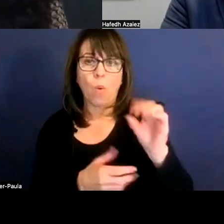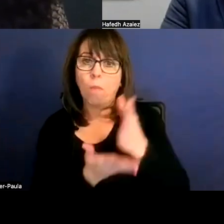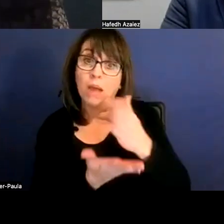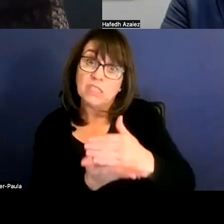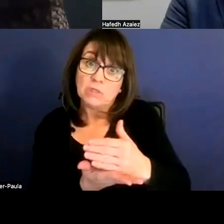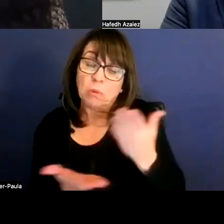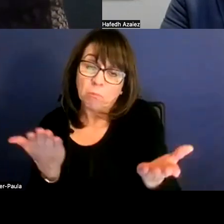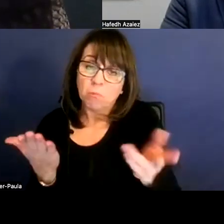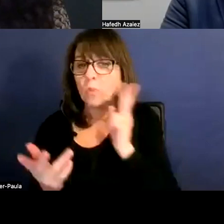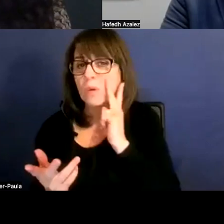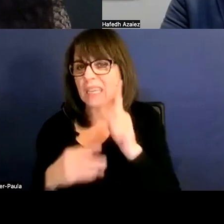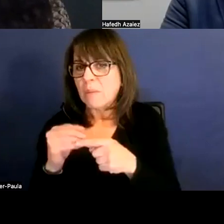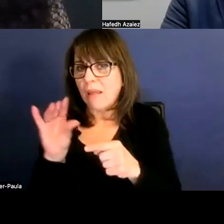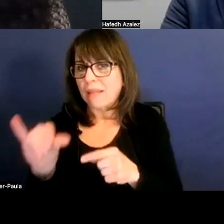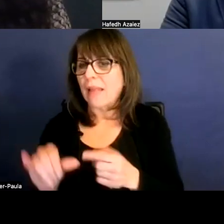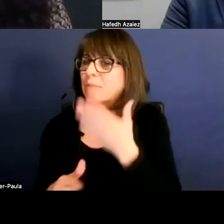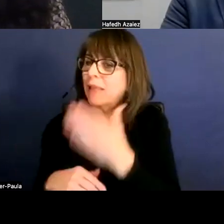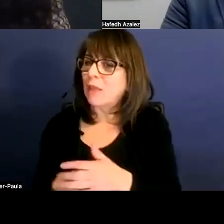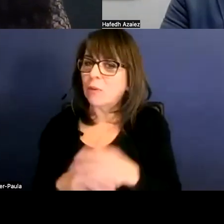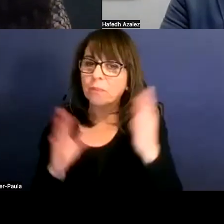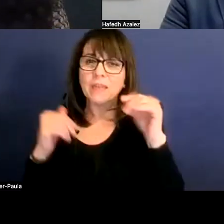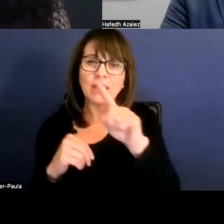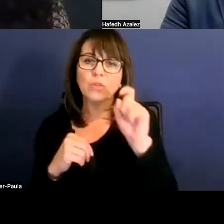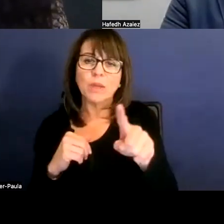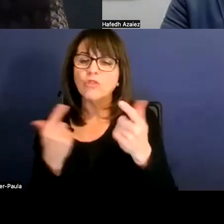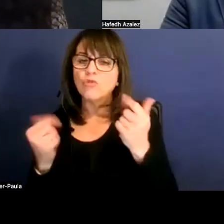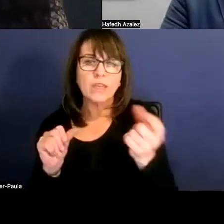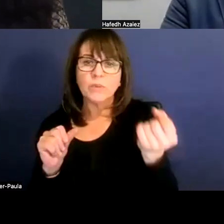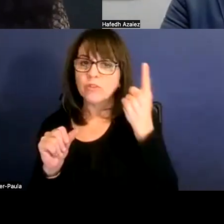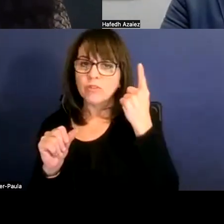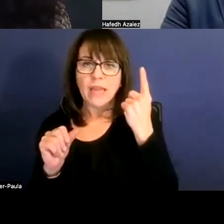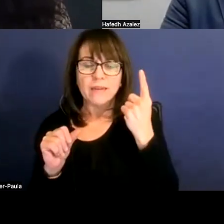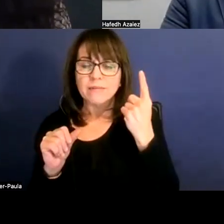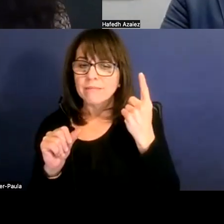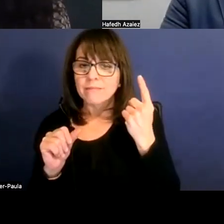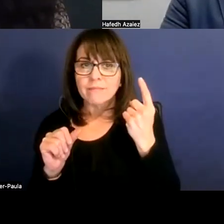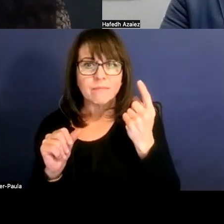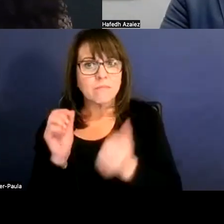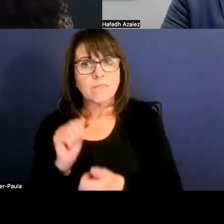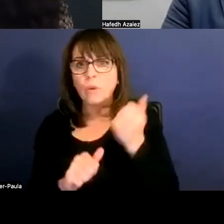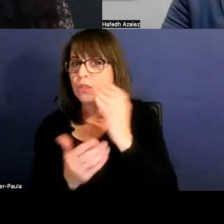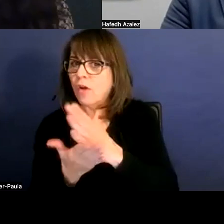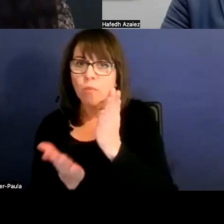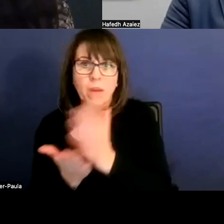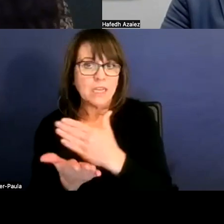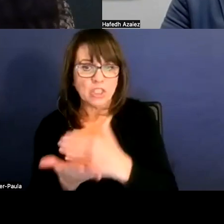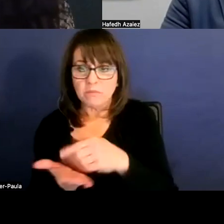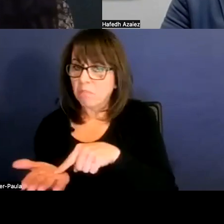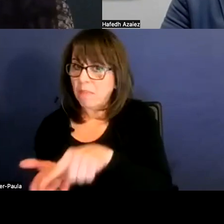All right. Thank you, Dennis. This next question's really just trying to understand, I mean, a lot of our budget pays for staffing. And so their question is,